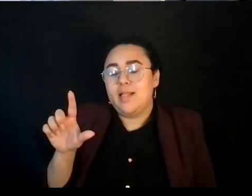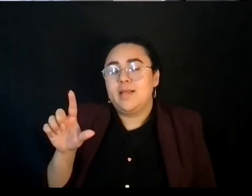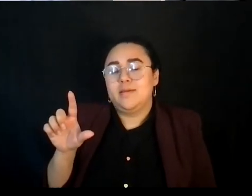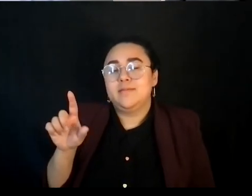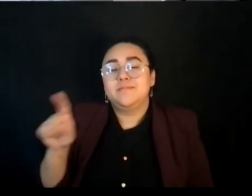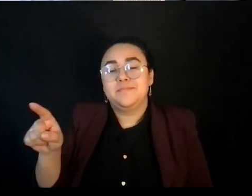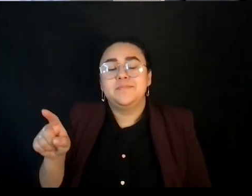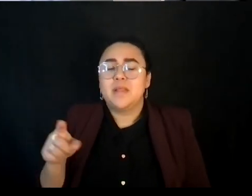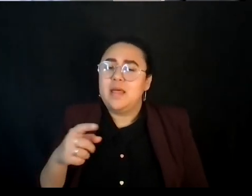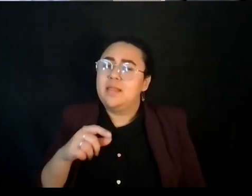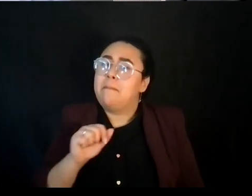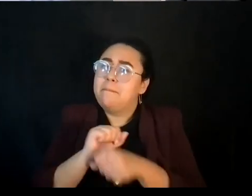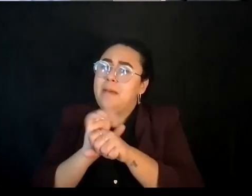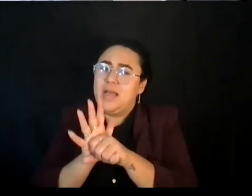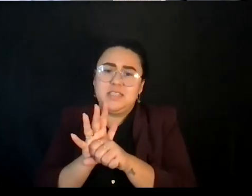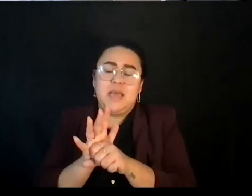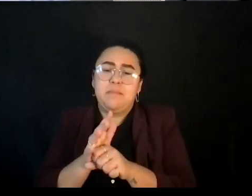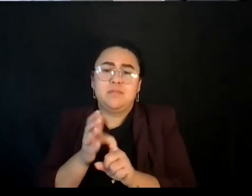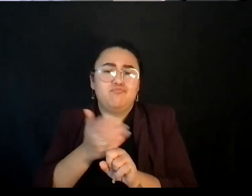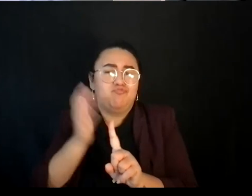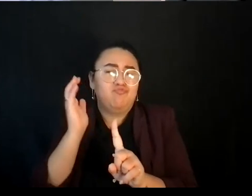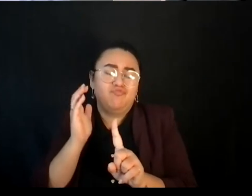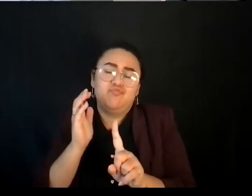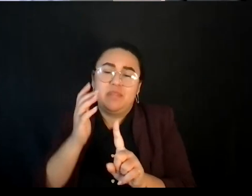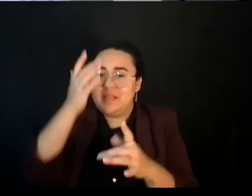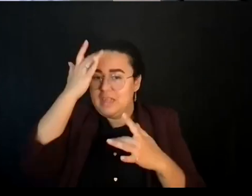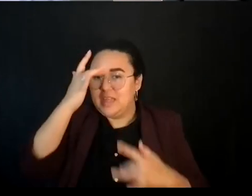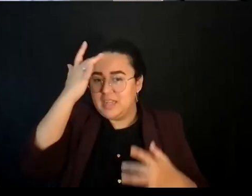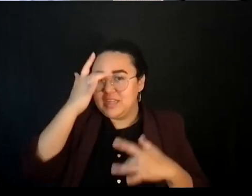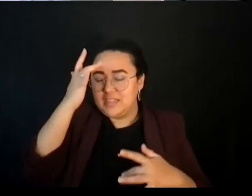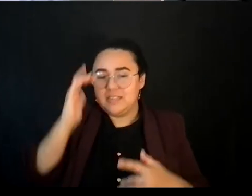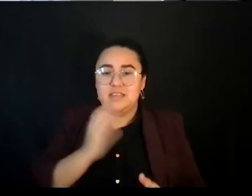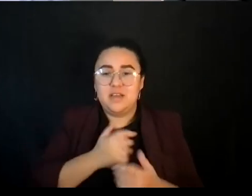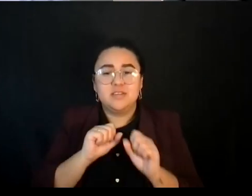our society, the racial wealth gap where people didn't have a cushion to survive.